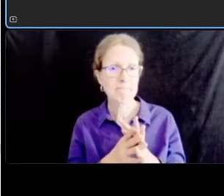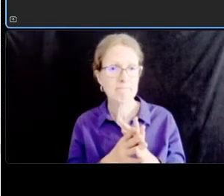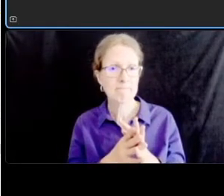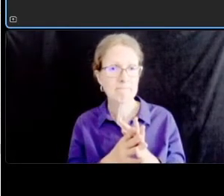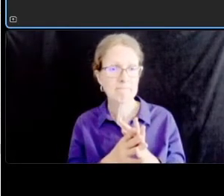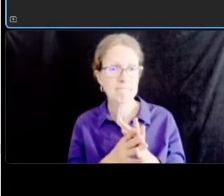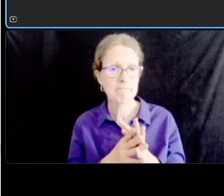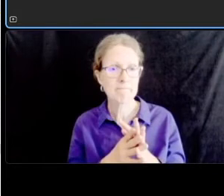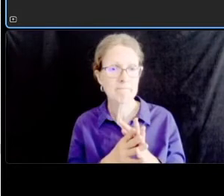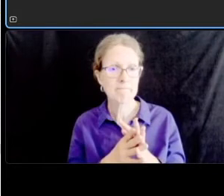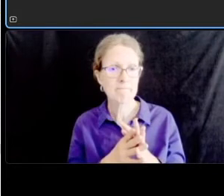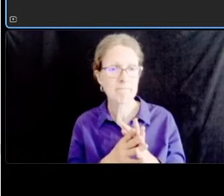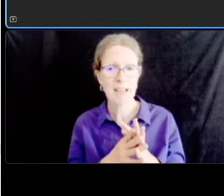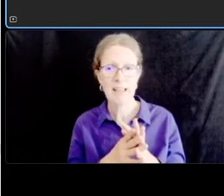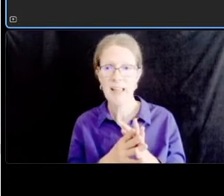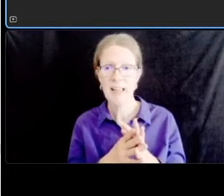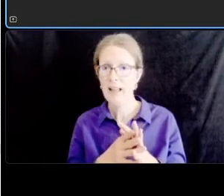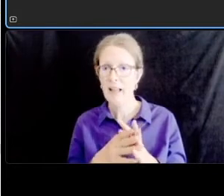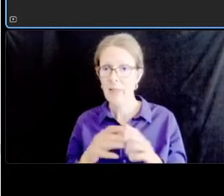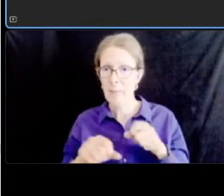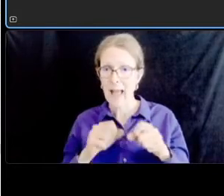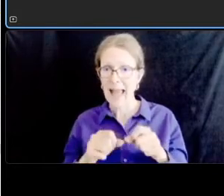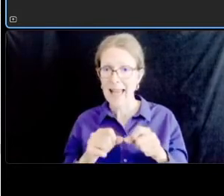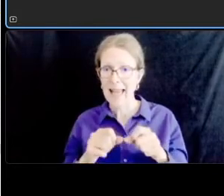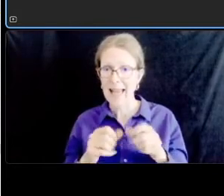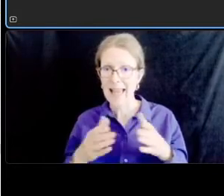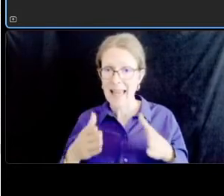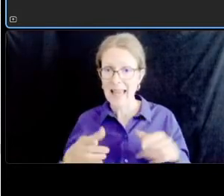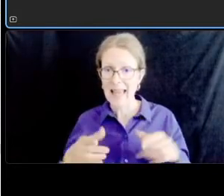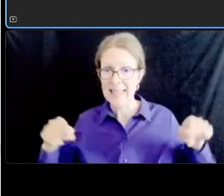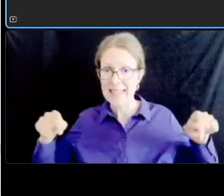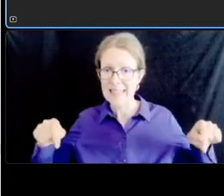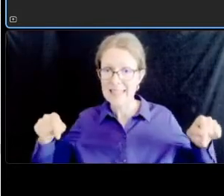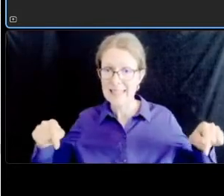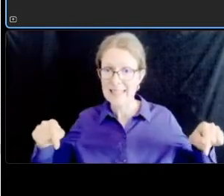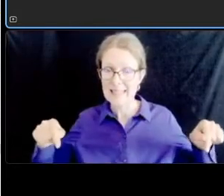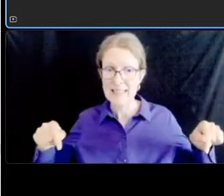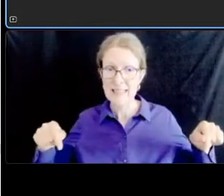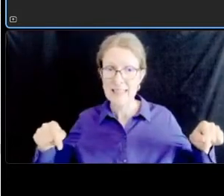it may change right we may we may terminate um further north depending on that additional study